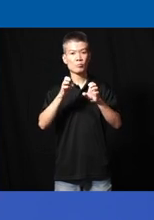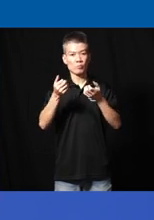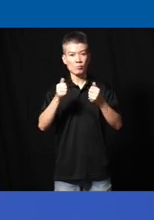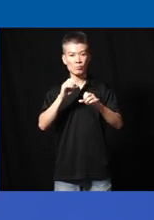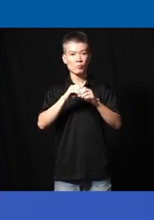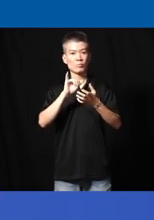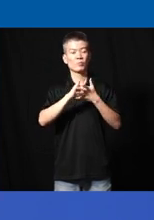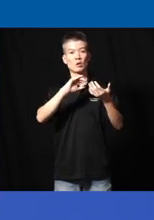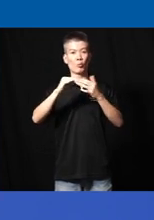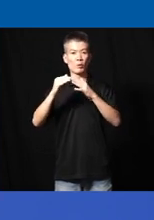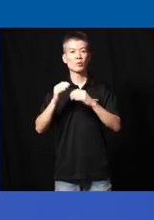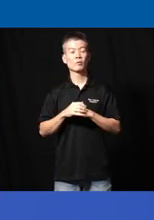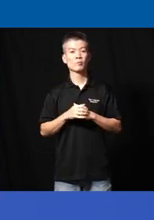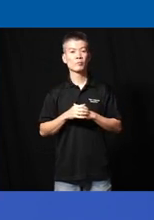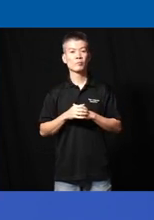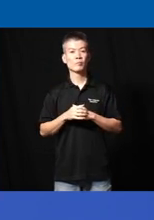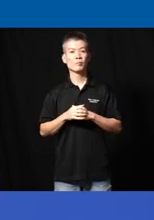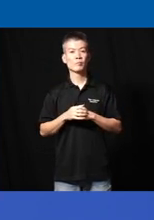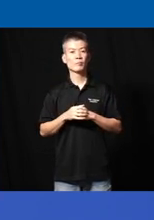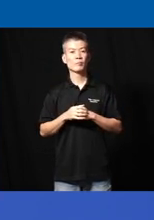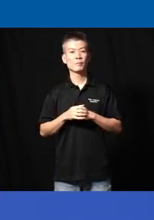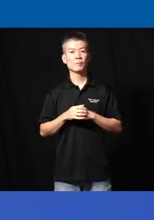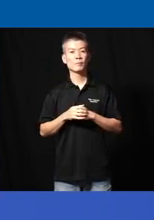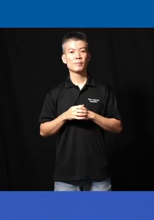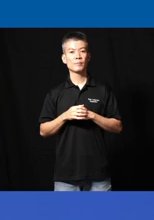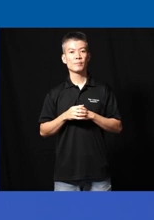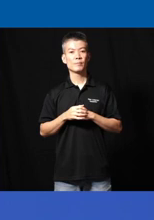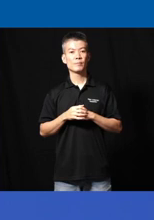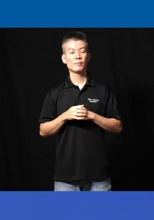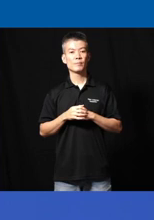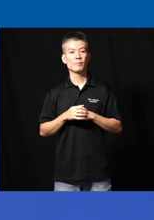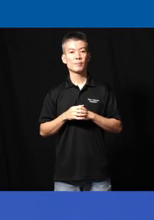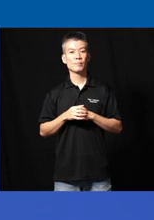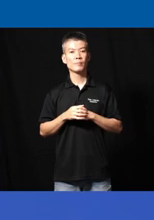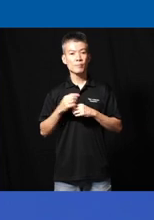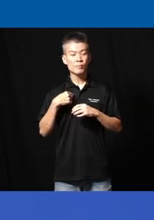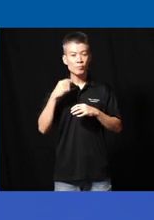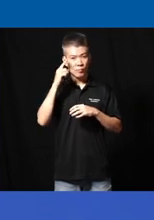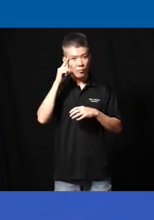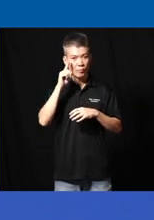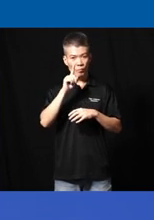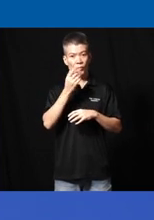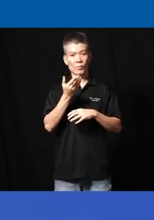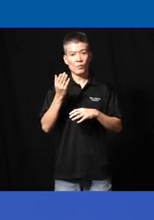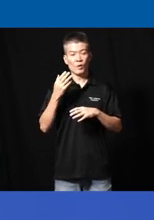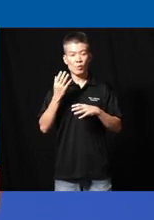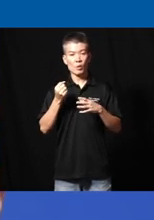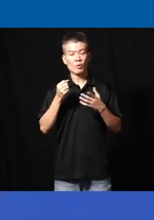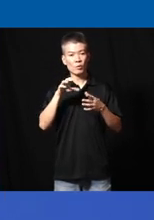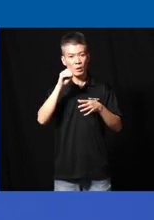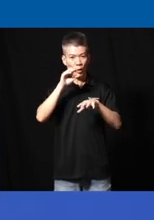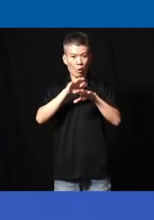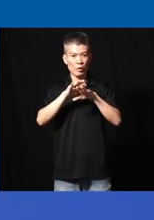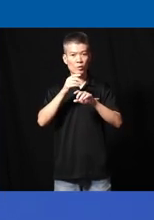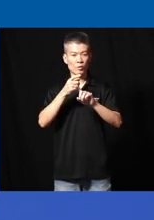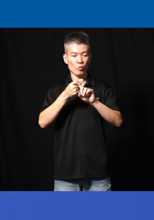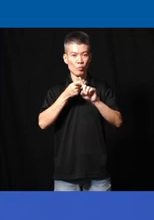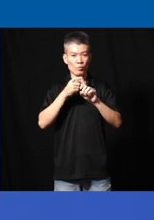in the community um I think one thing that I I I want to just take on from uh uh from today's